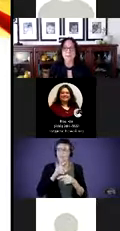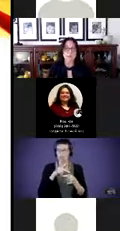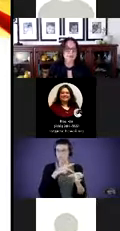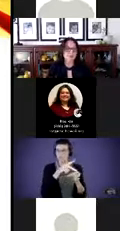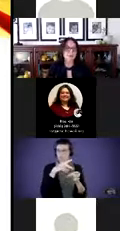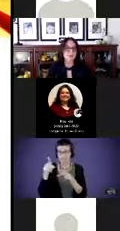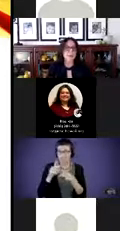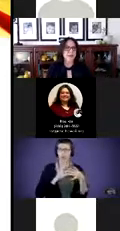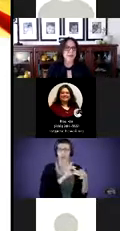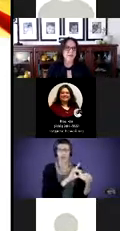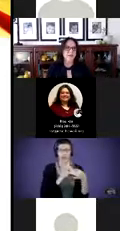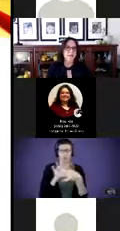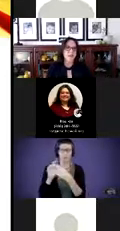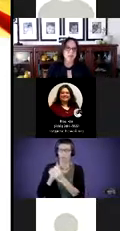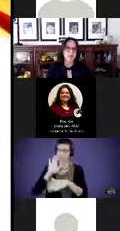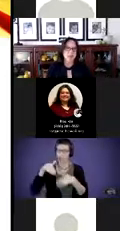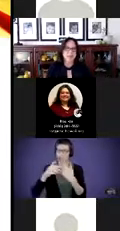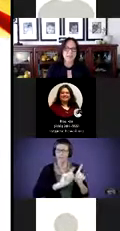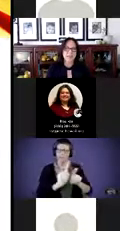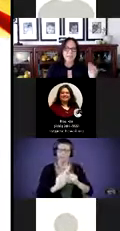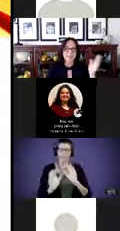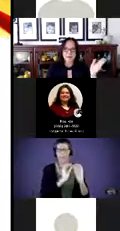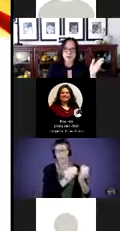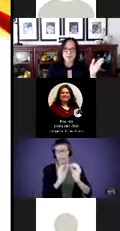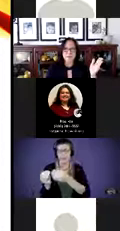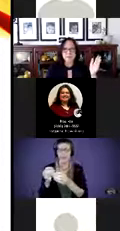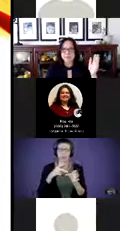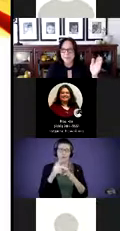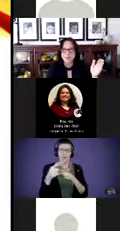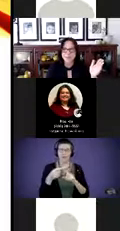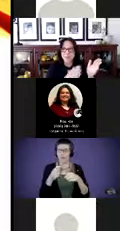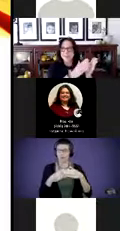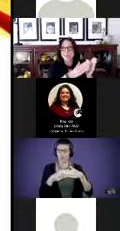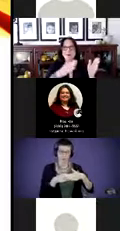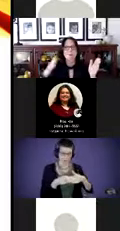stakeholders and professionals that we work with from birth, from that screening process all the